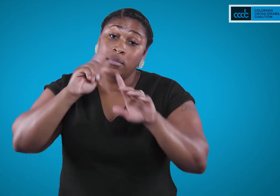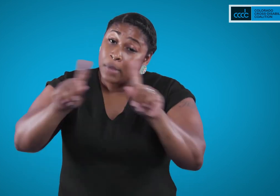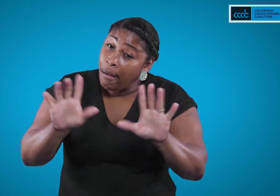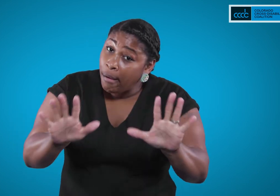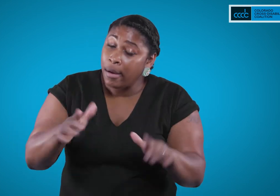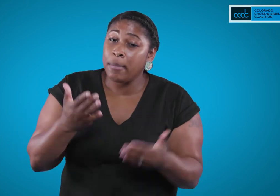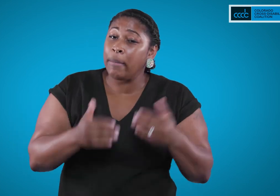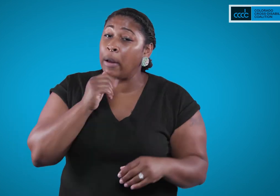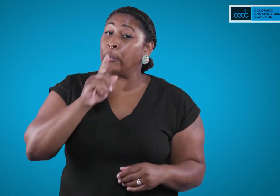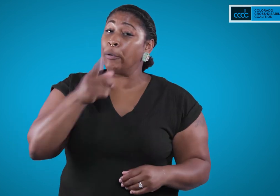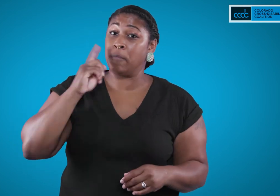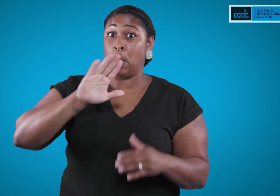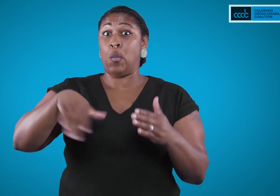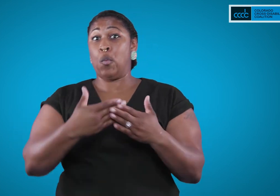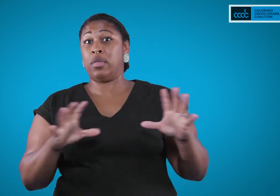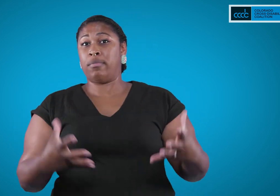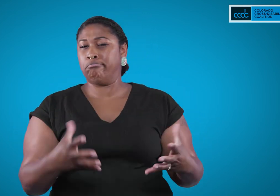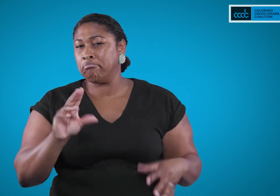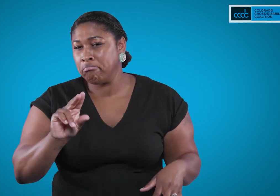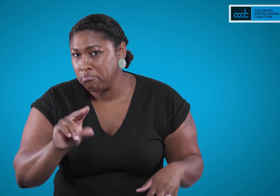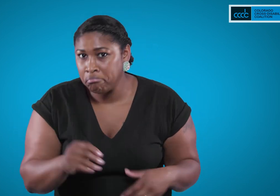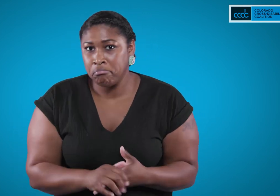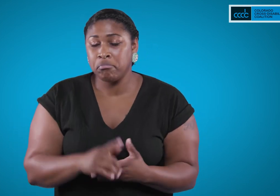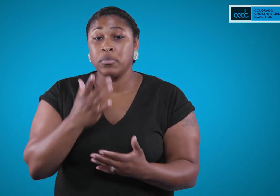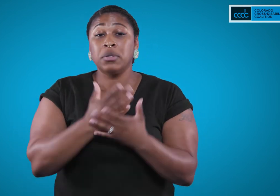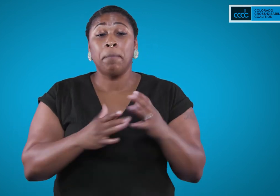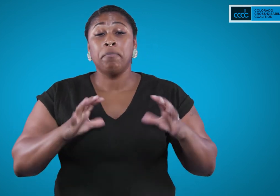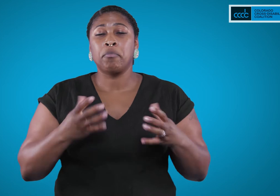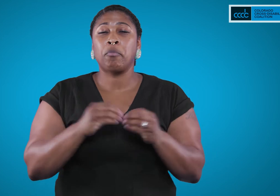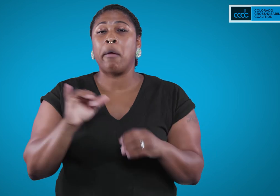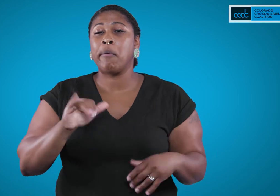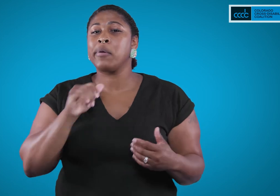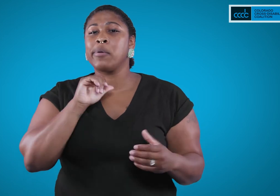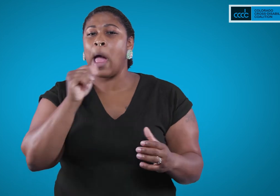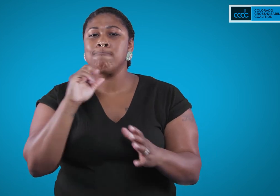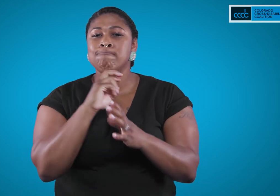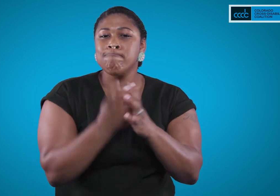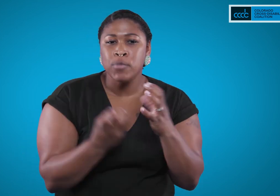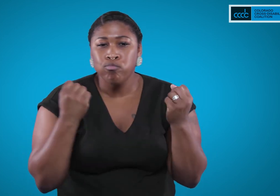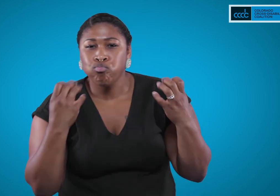While this is not always true for everyone in this group, they generally do not always sign,